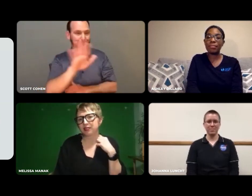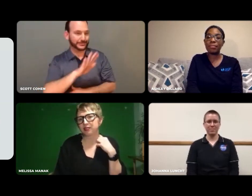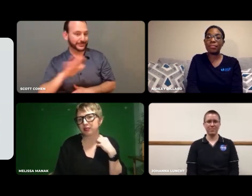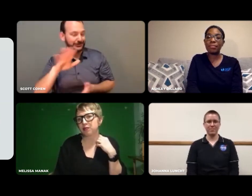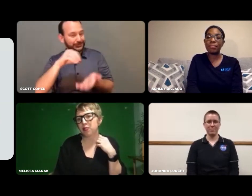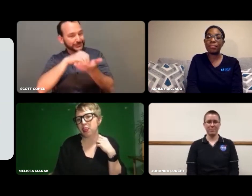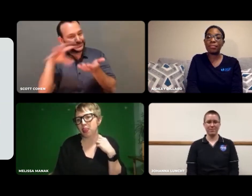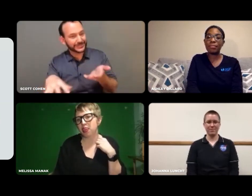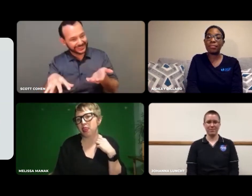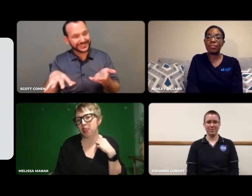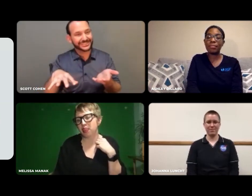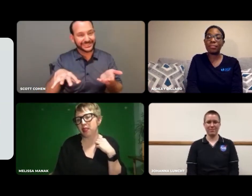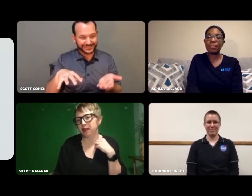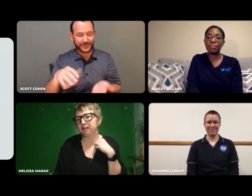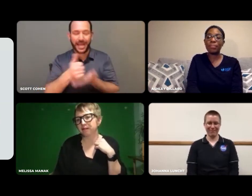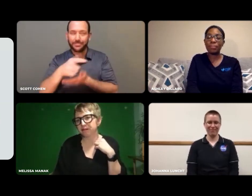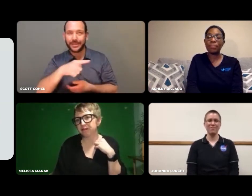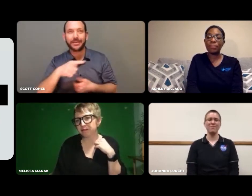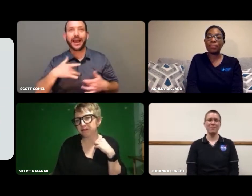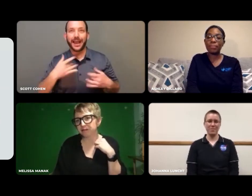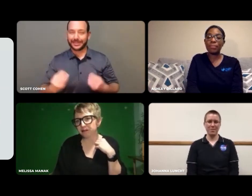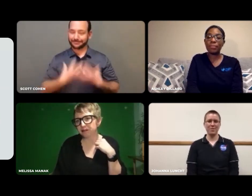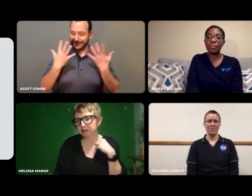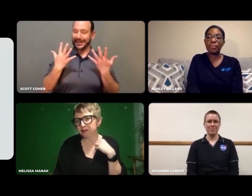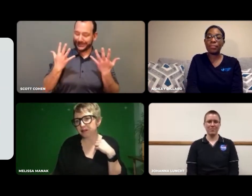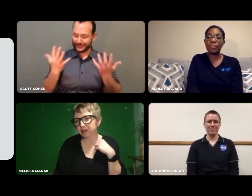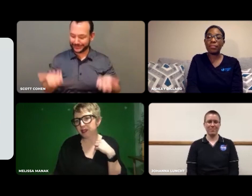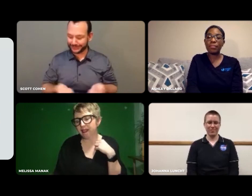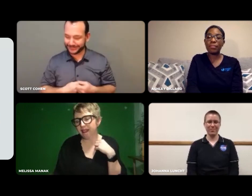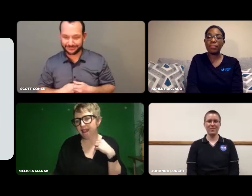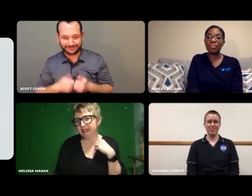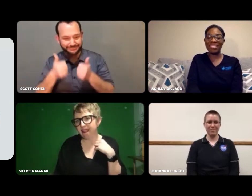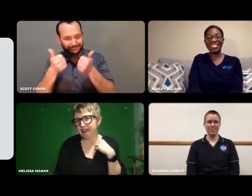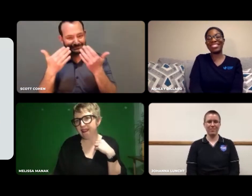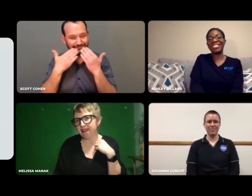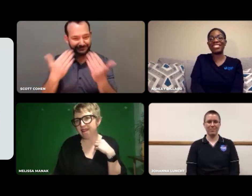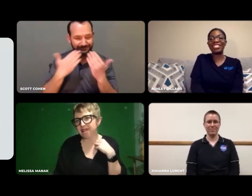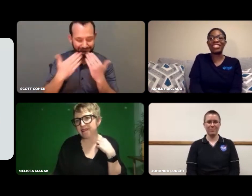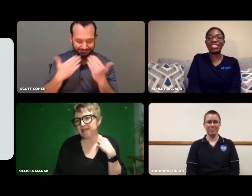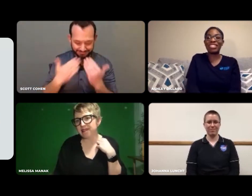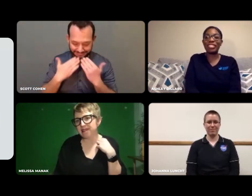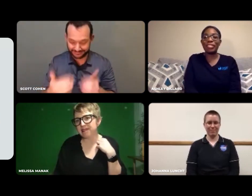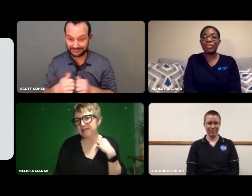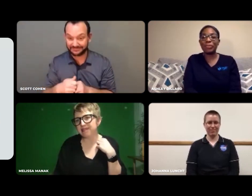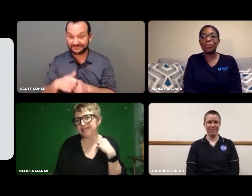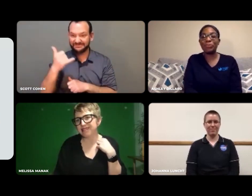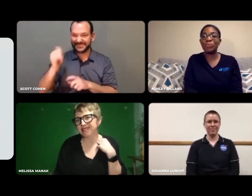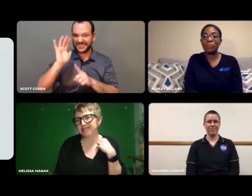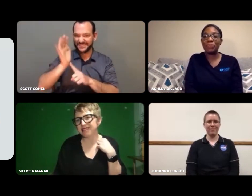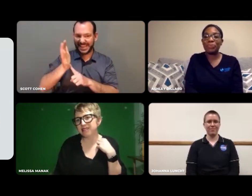I hope the audience feels inspired to share this with students.